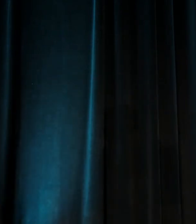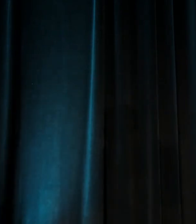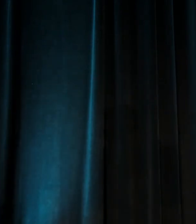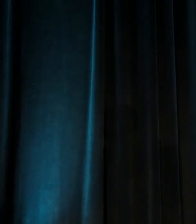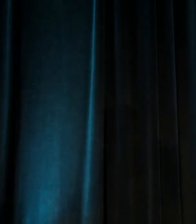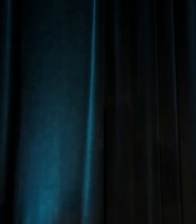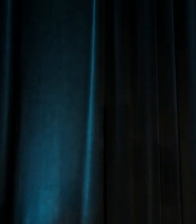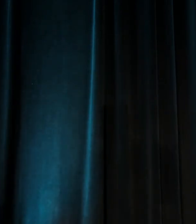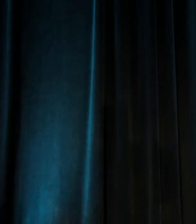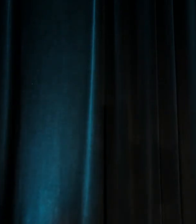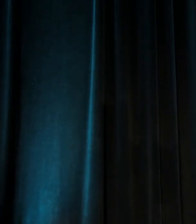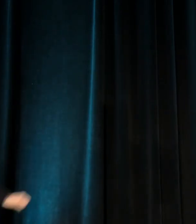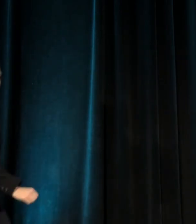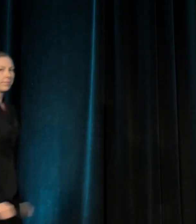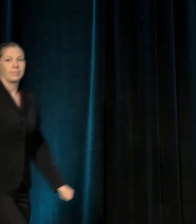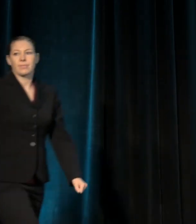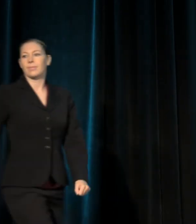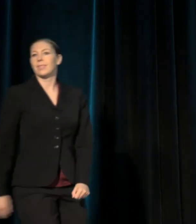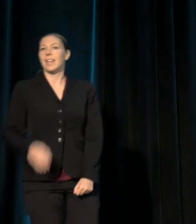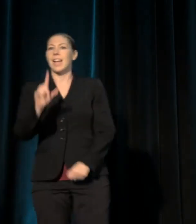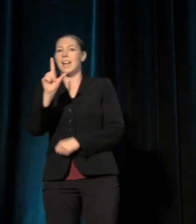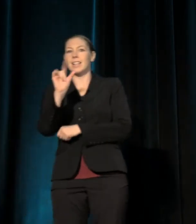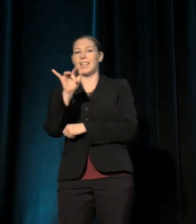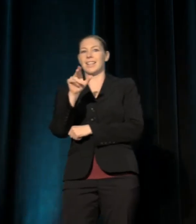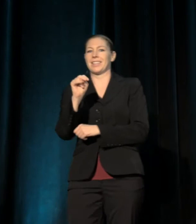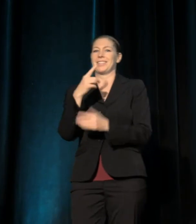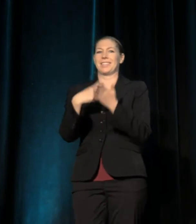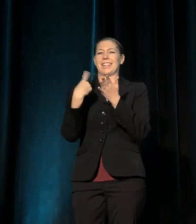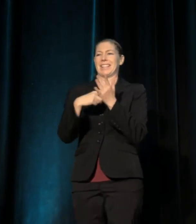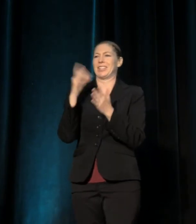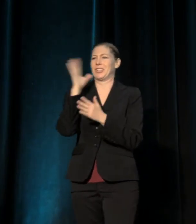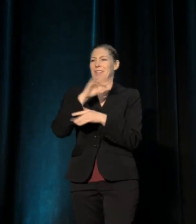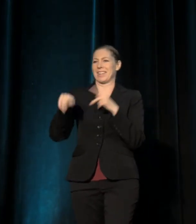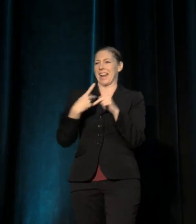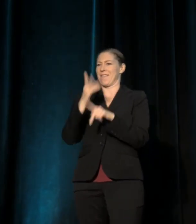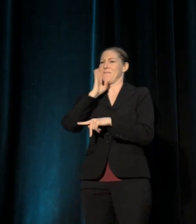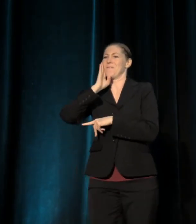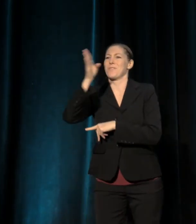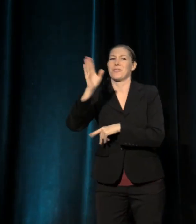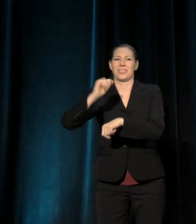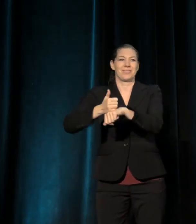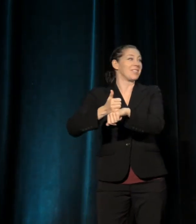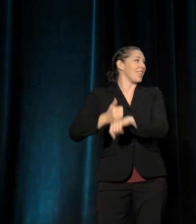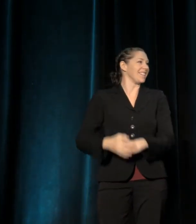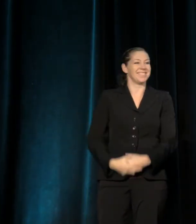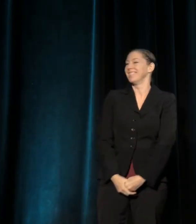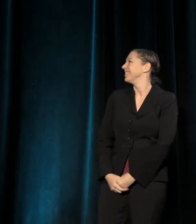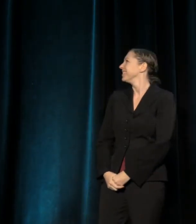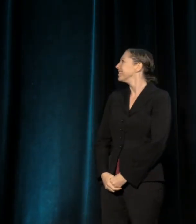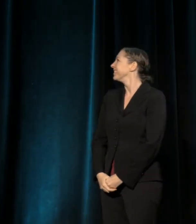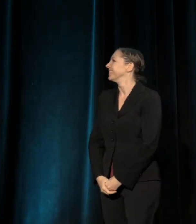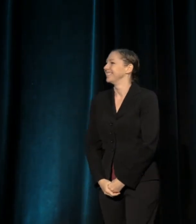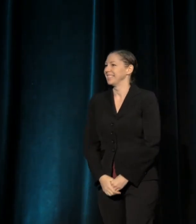Lately in the news there's been talk of a strange kind of futurism. I'm sorry, should I slow down? Okay.